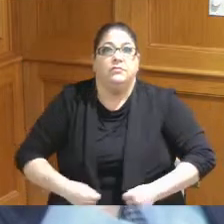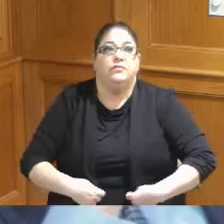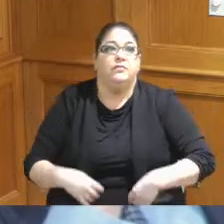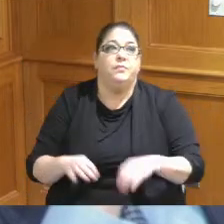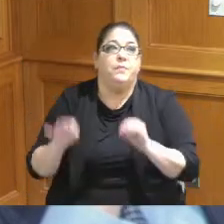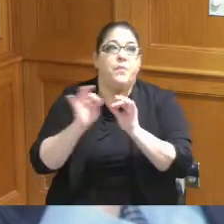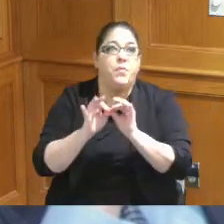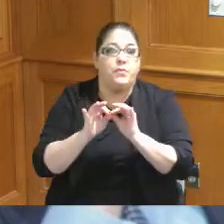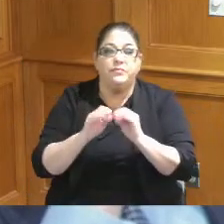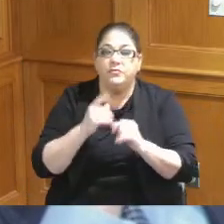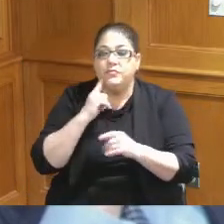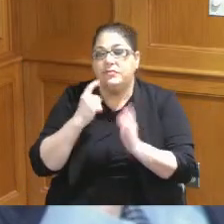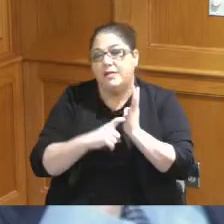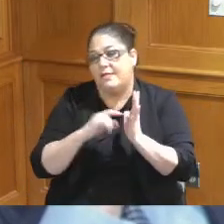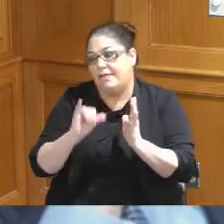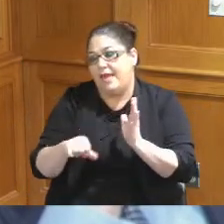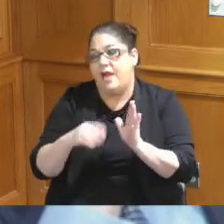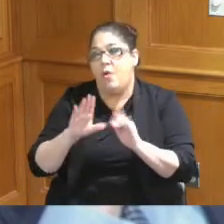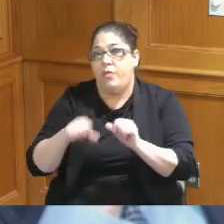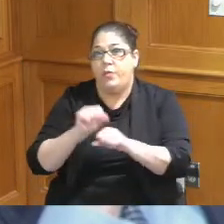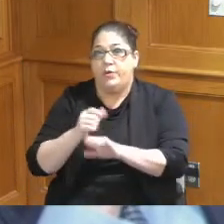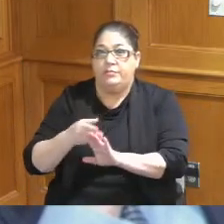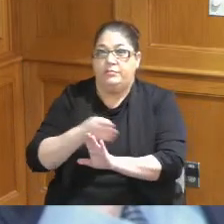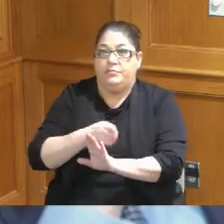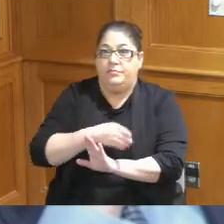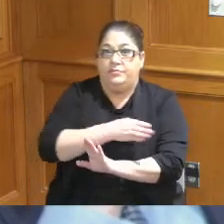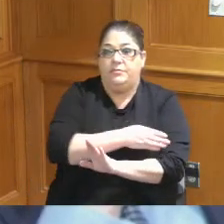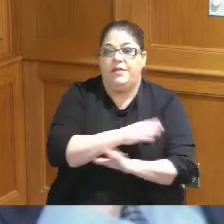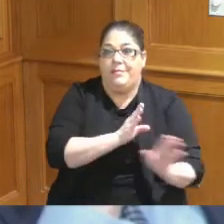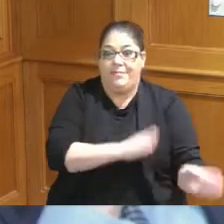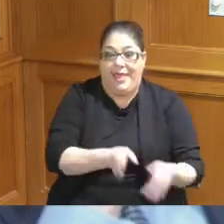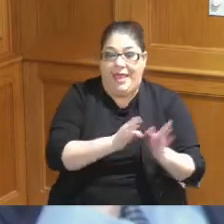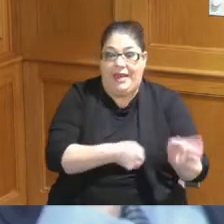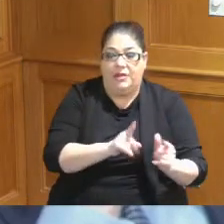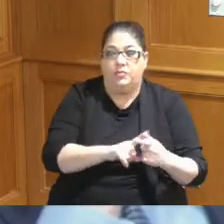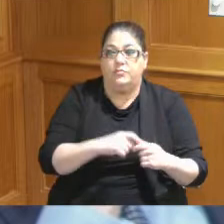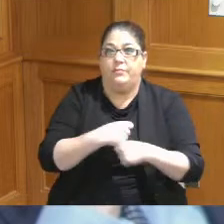and all the work that really precedes the plan having you know been put together to begin with